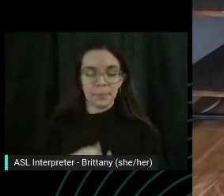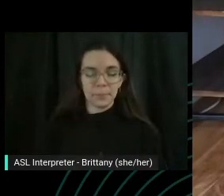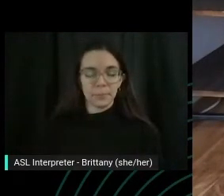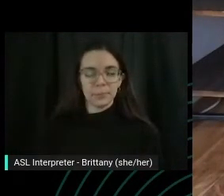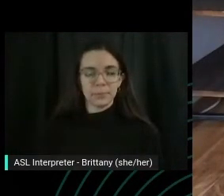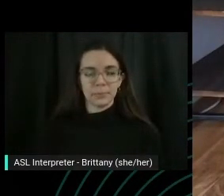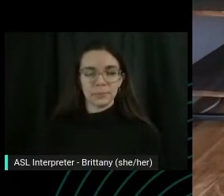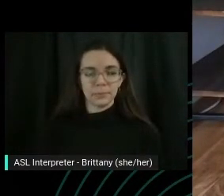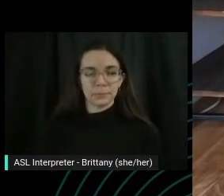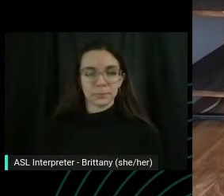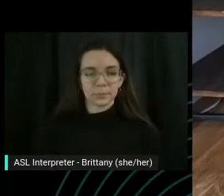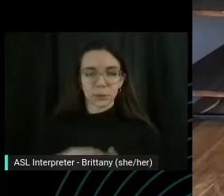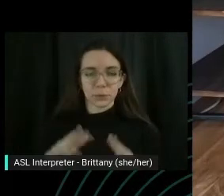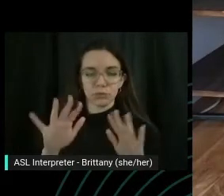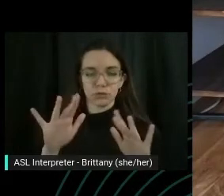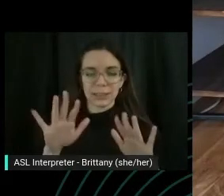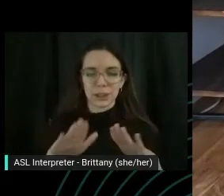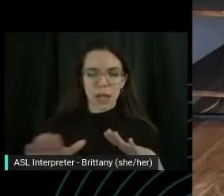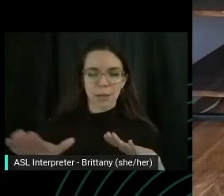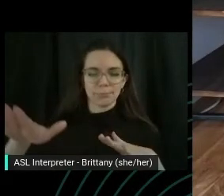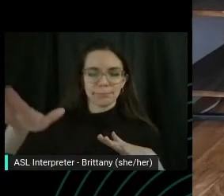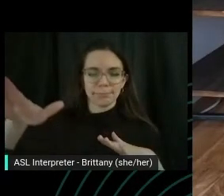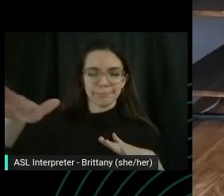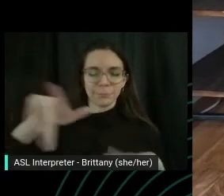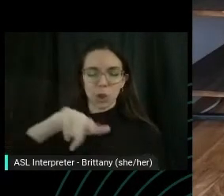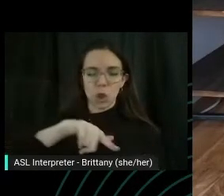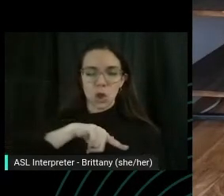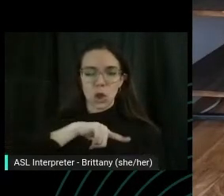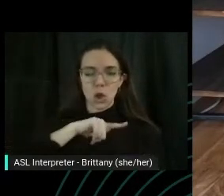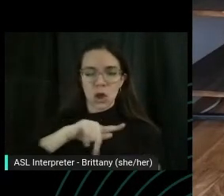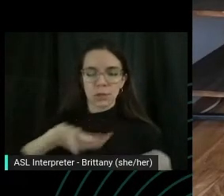Reaching that middle finger out long lifting the hand off the floor.